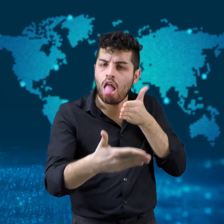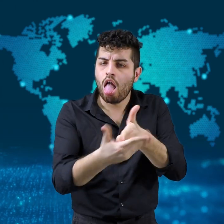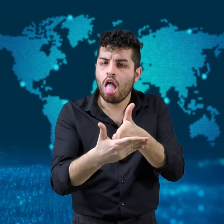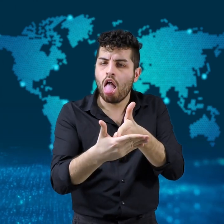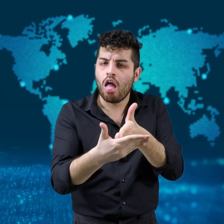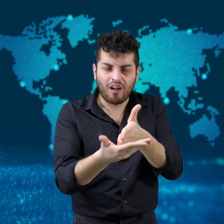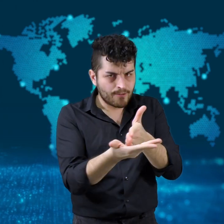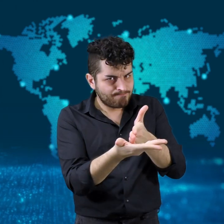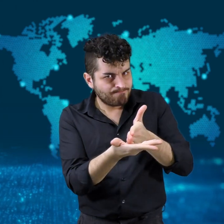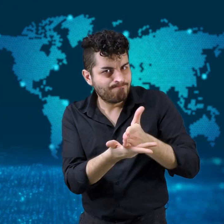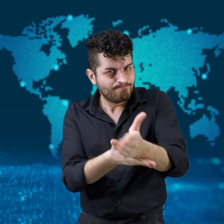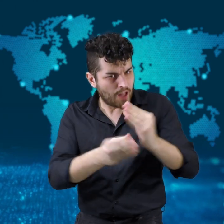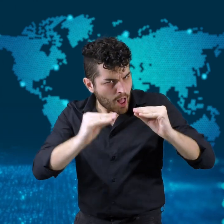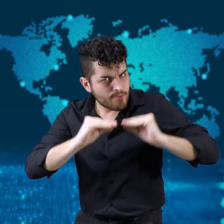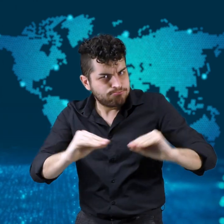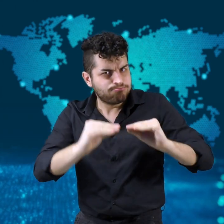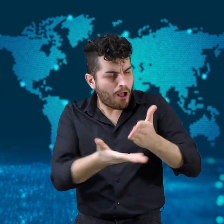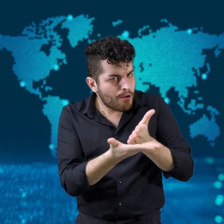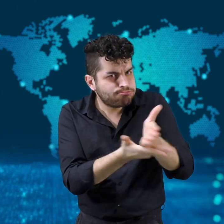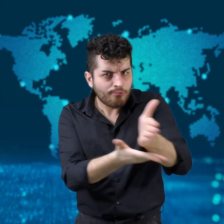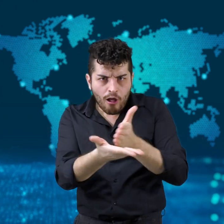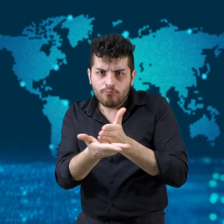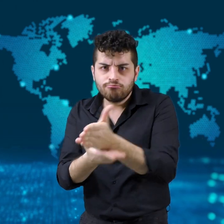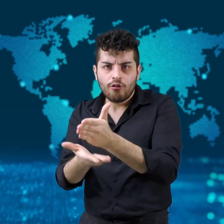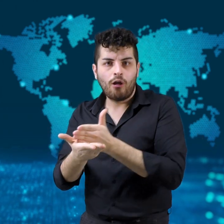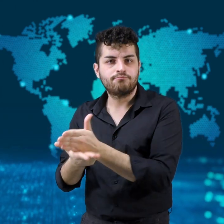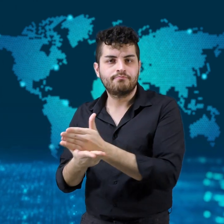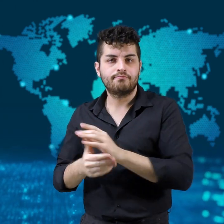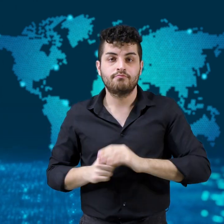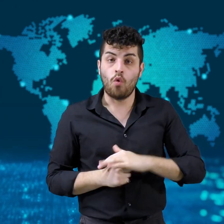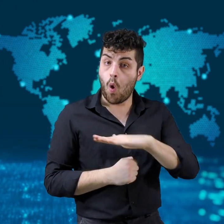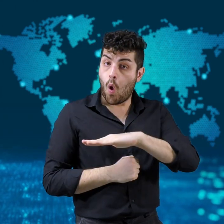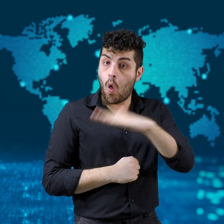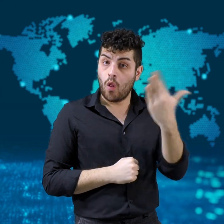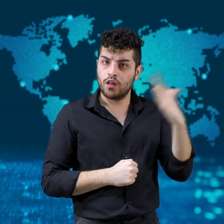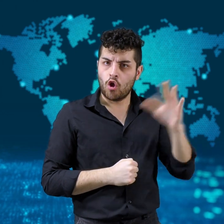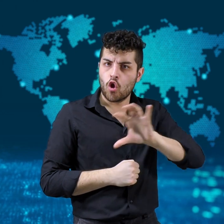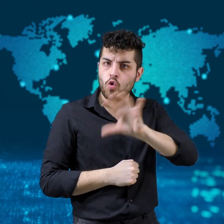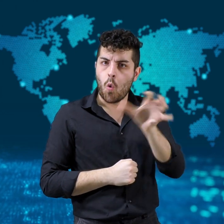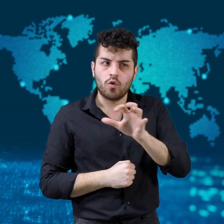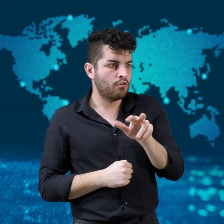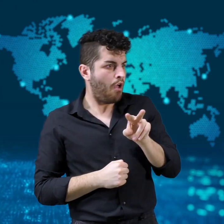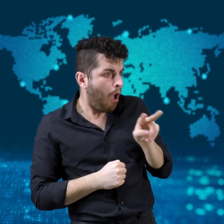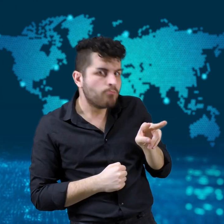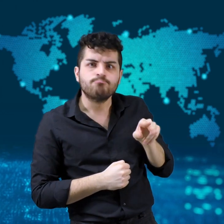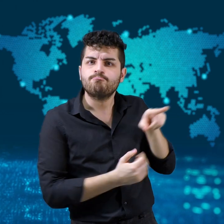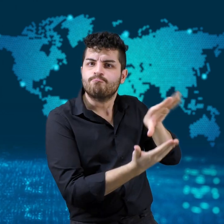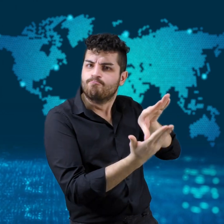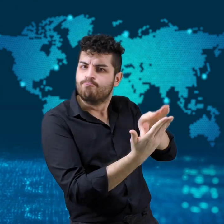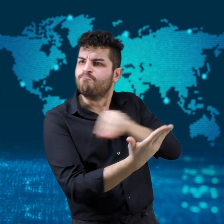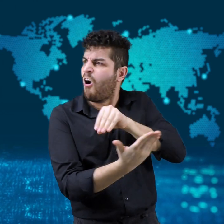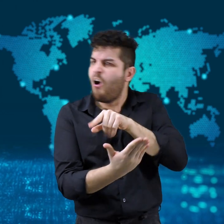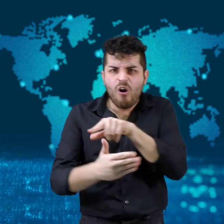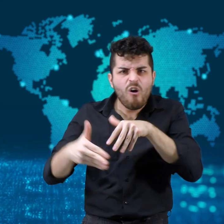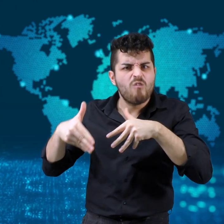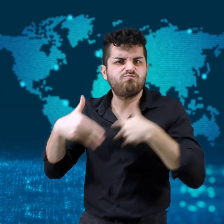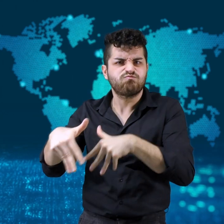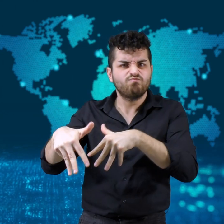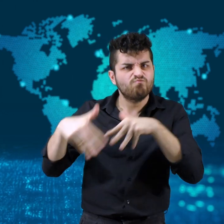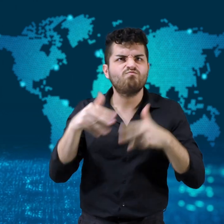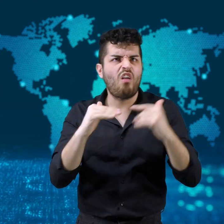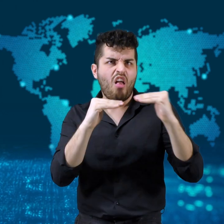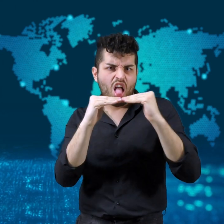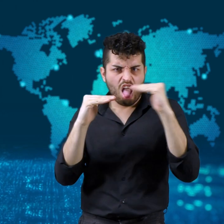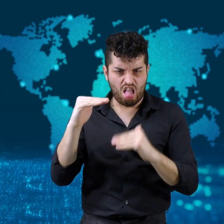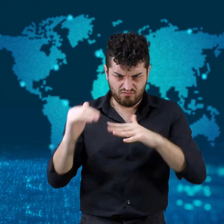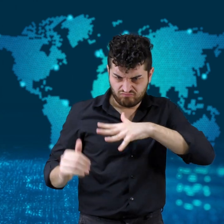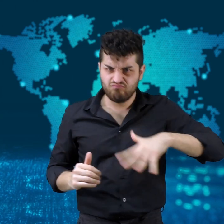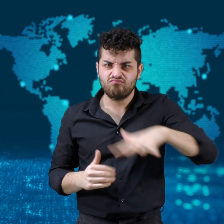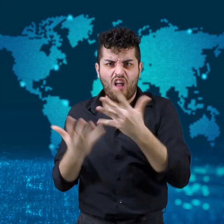Other countries also organized protests against injustice in their